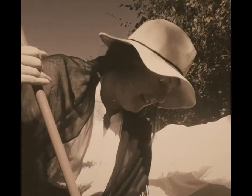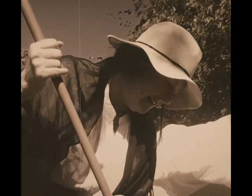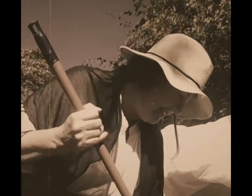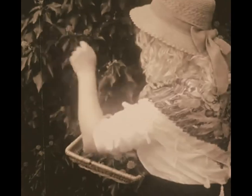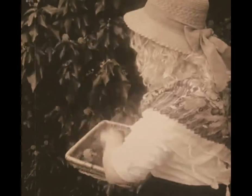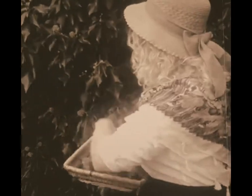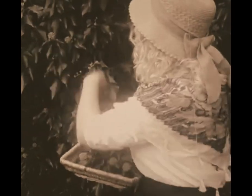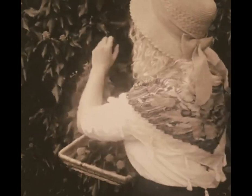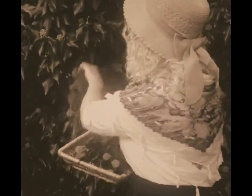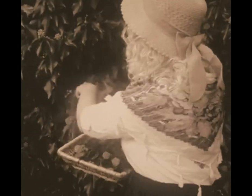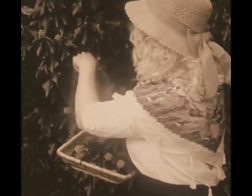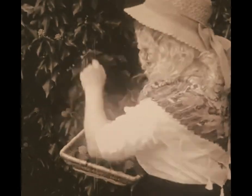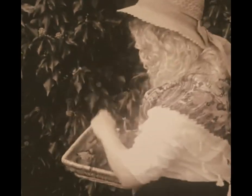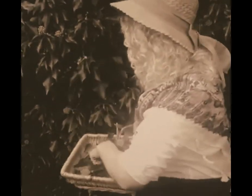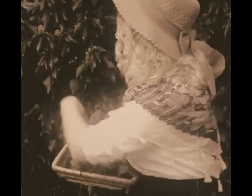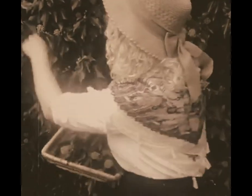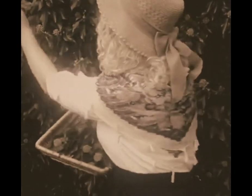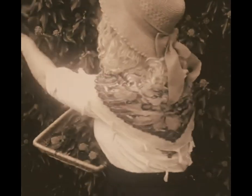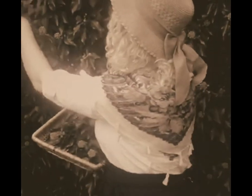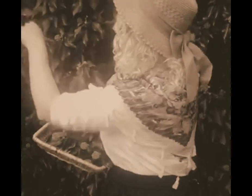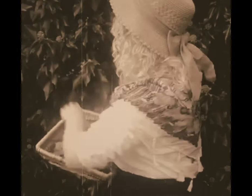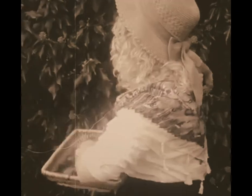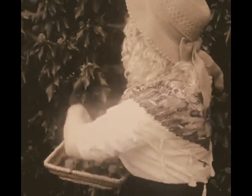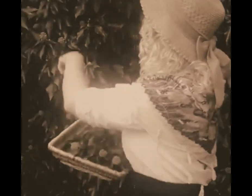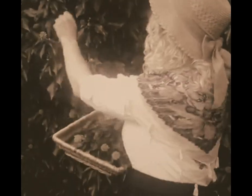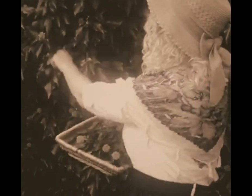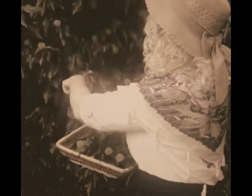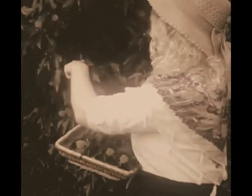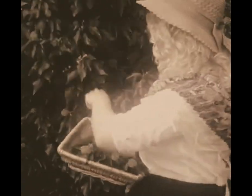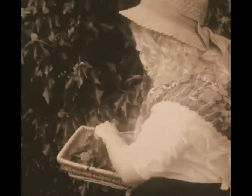With me tee-aye-o, tee-aye-o, tee-aye-ee-aye-o